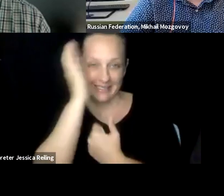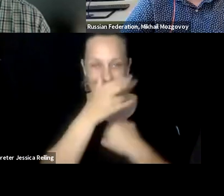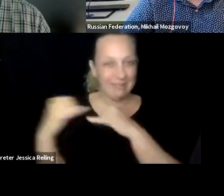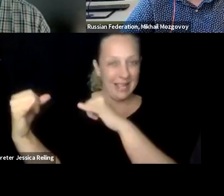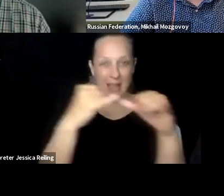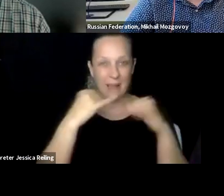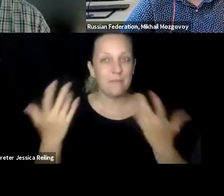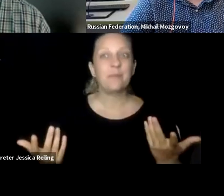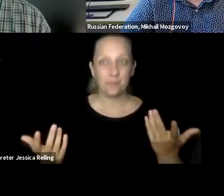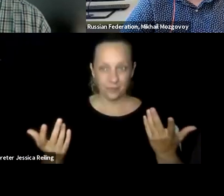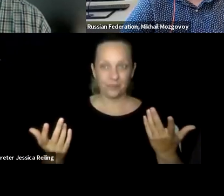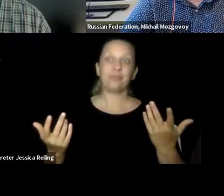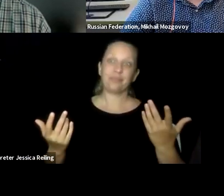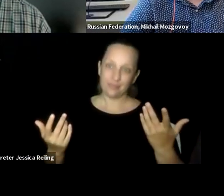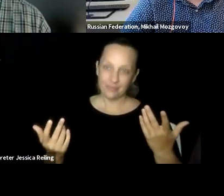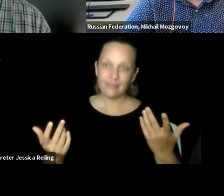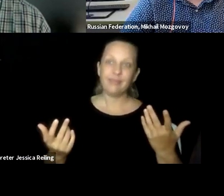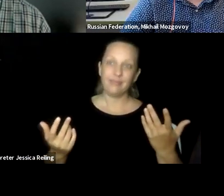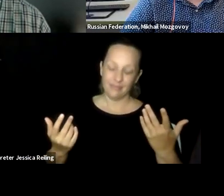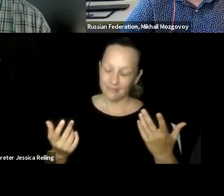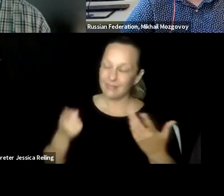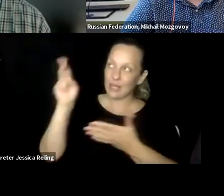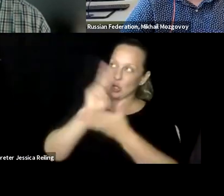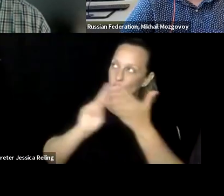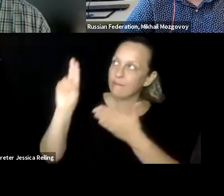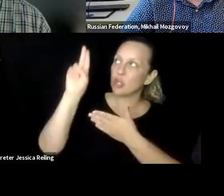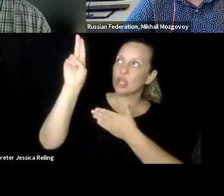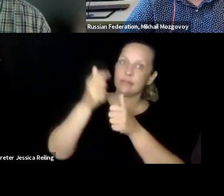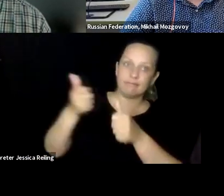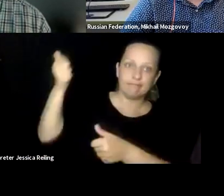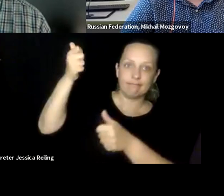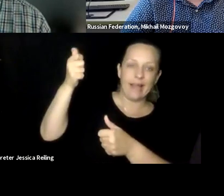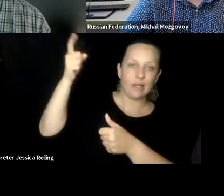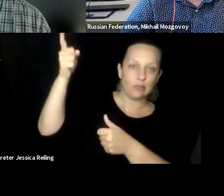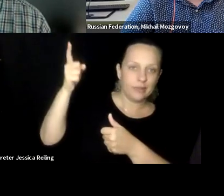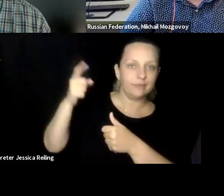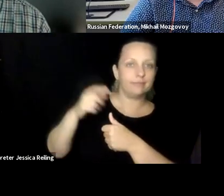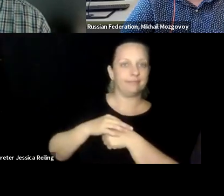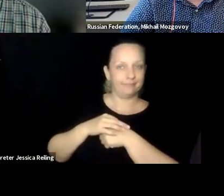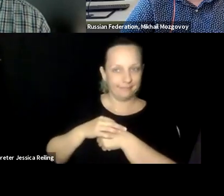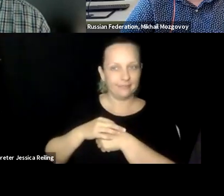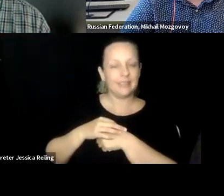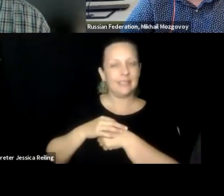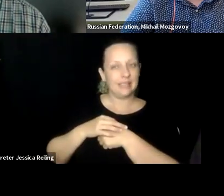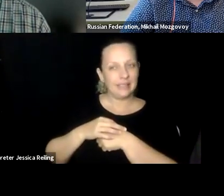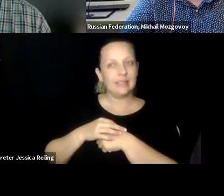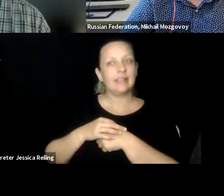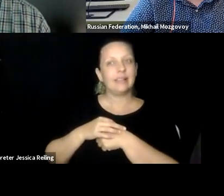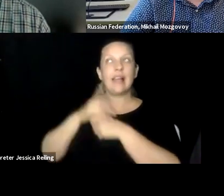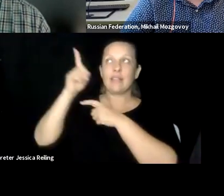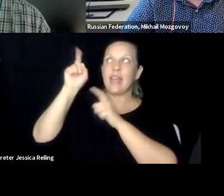certainly on this side of the world speeches the same challenges where certain -- you need buy-in from the university, from the